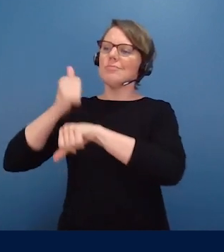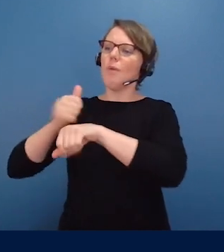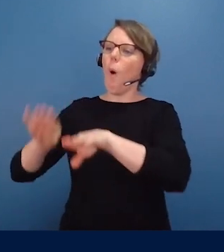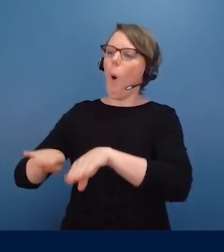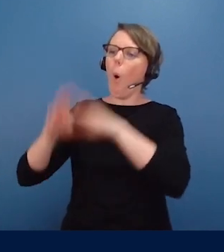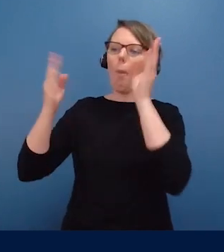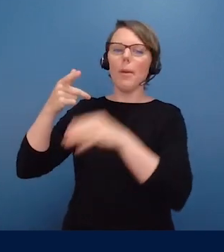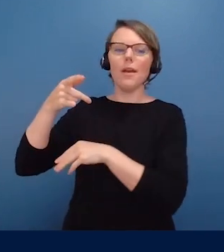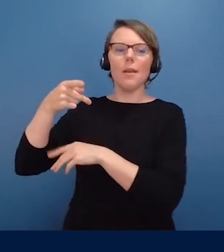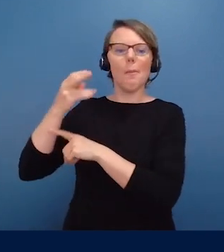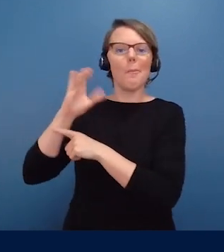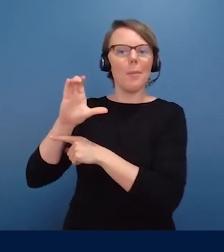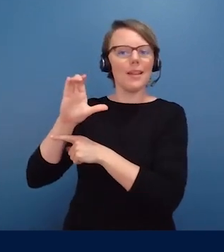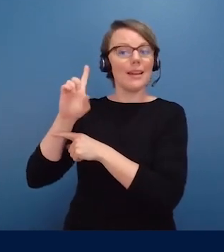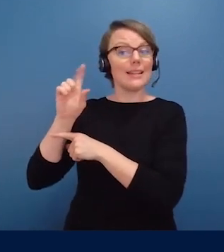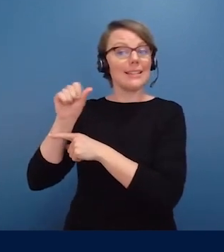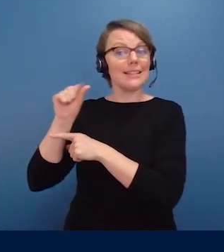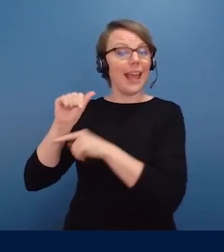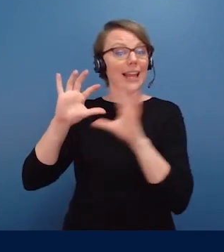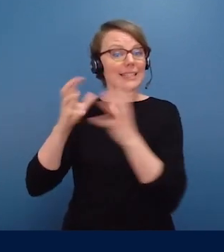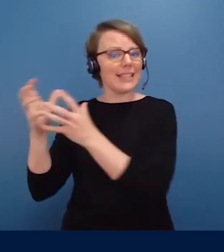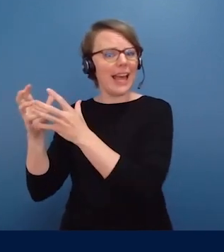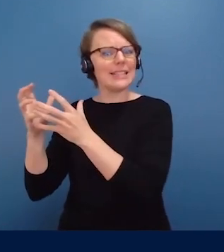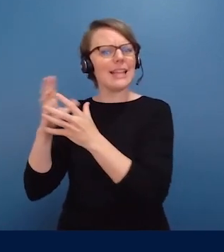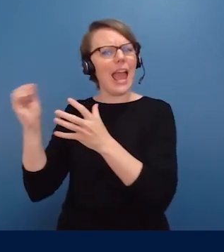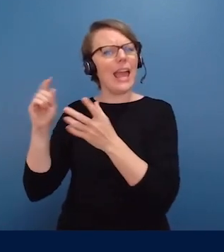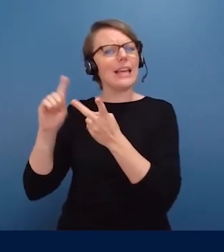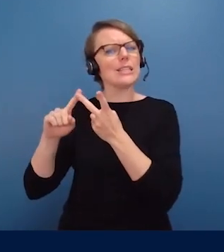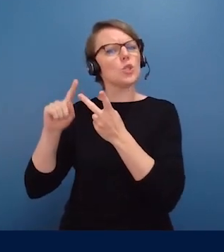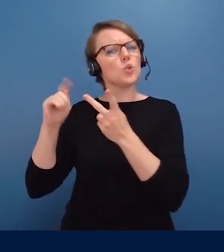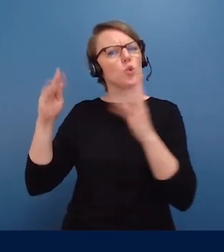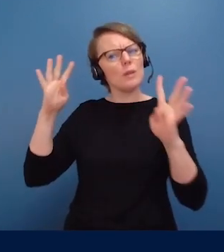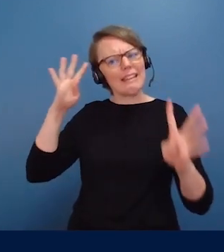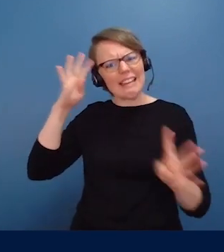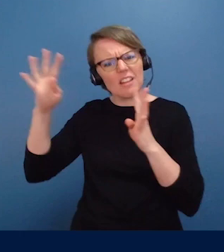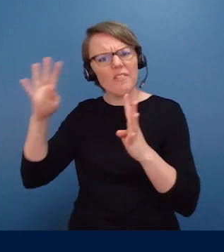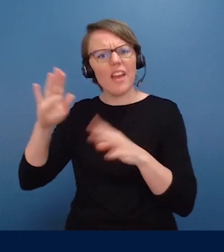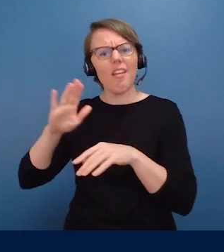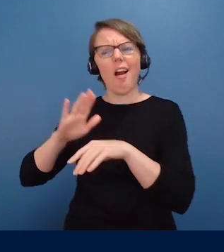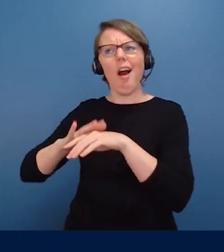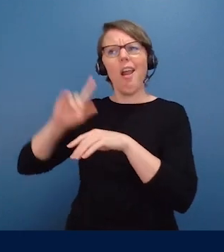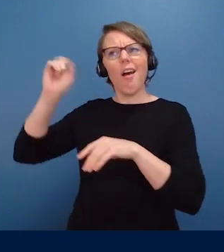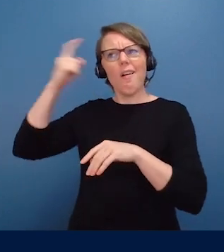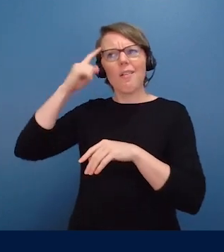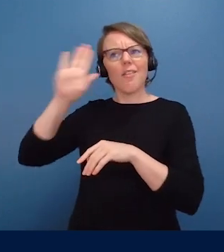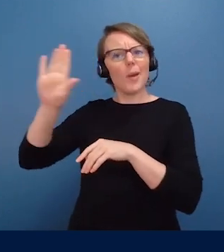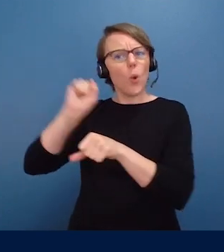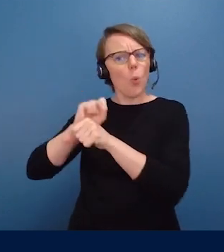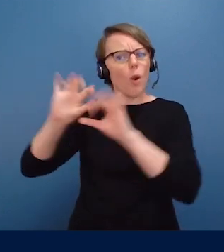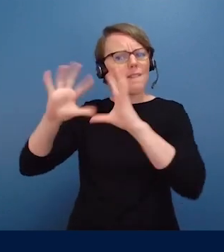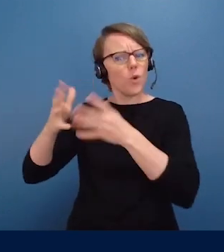in government workforce training and the like. In all of these ways, governments have such